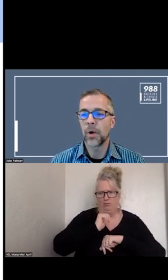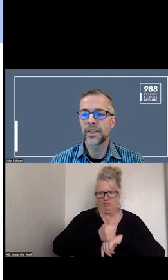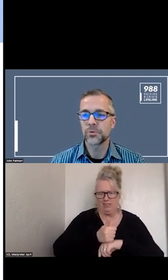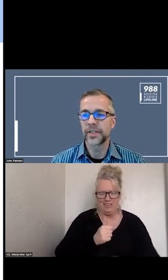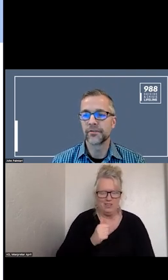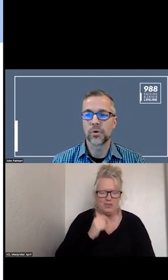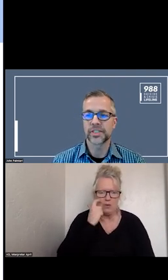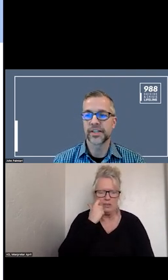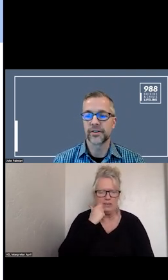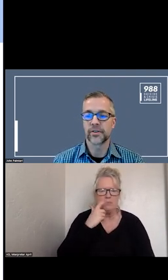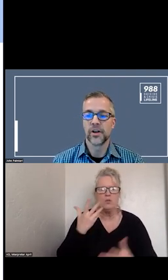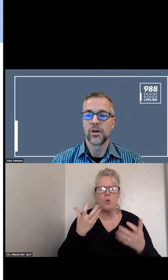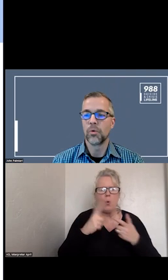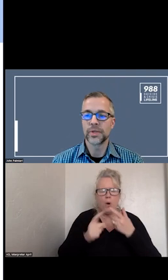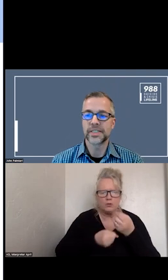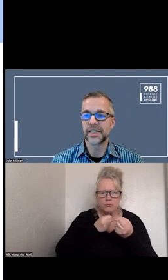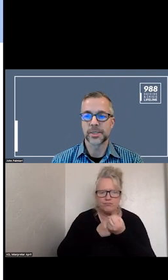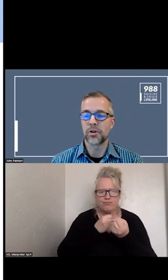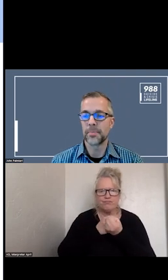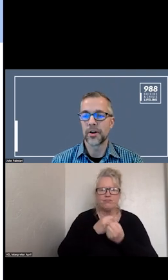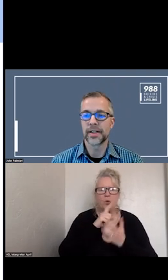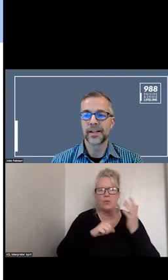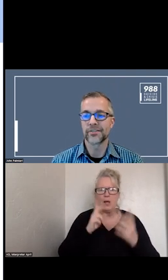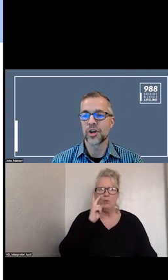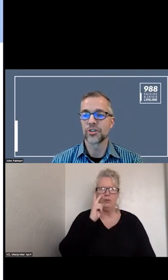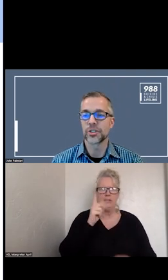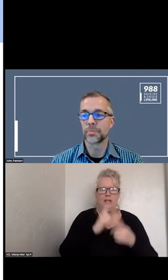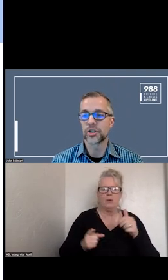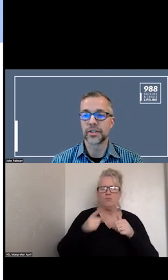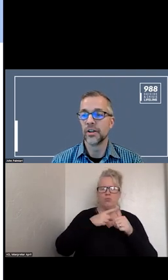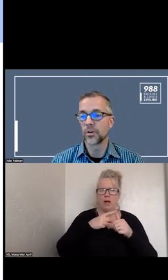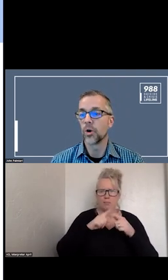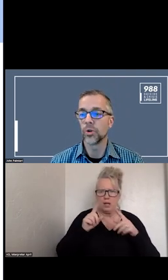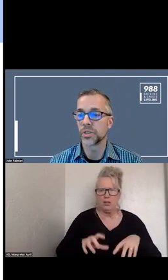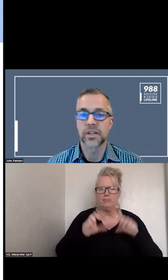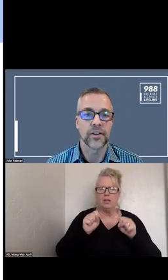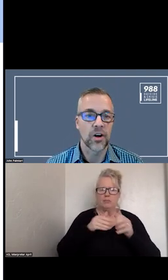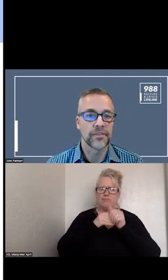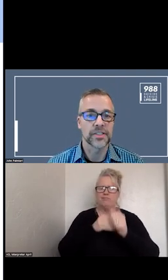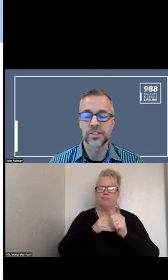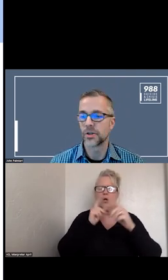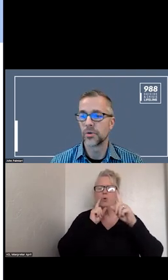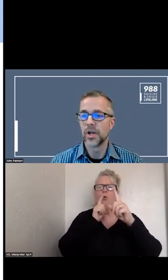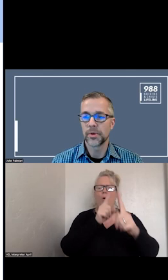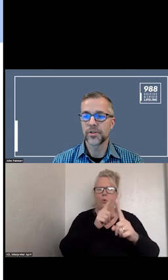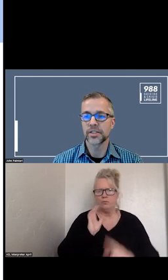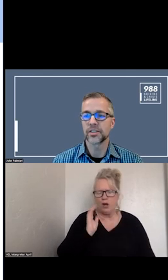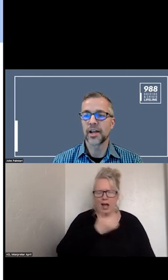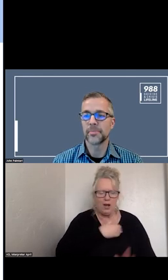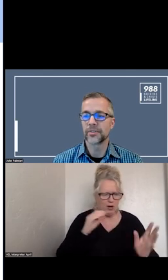I WANT TO REINFORCE WHAT WE SEE IS THE PRIMARY FORCES OR GOALS OF THE OFFICE. WE TALKED A LOT ABOUT